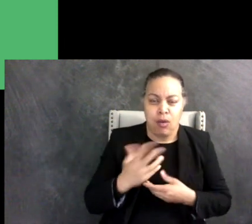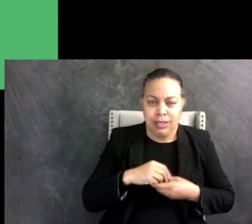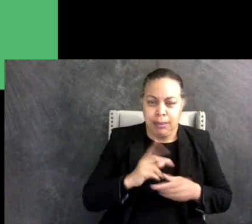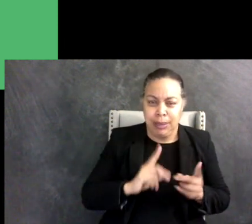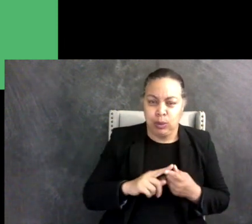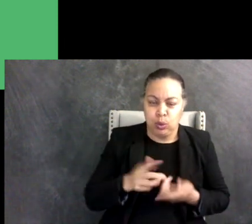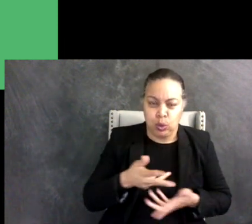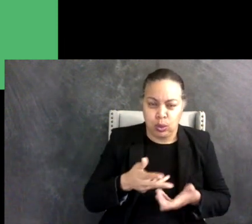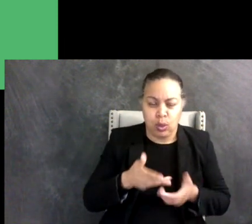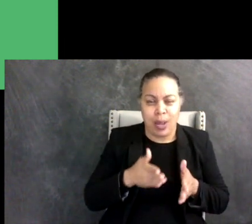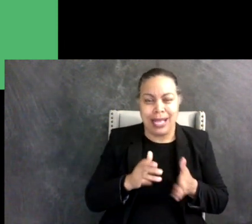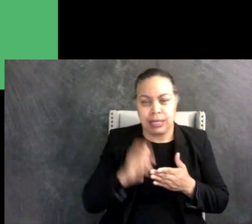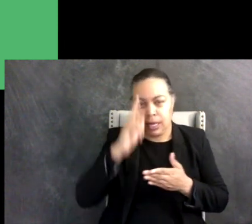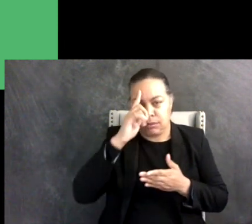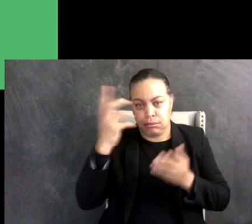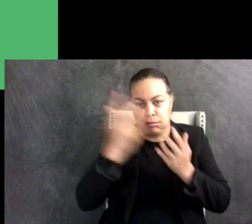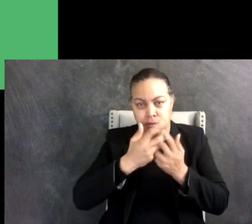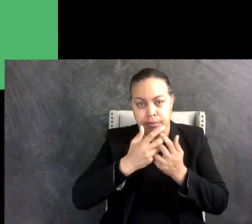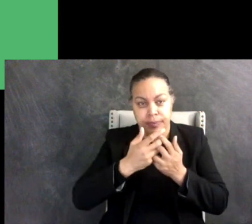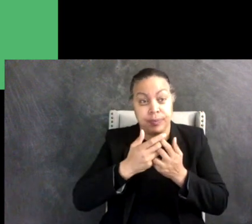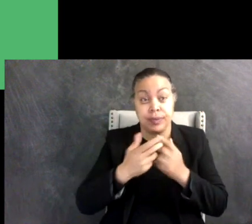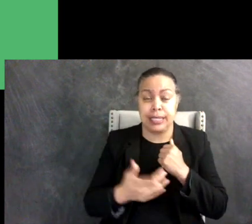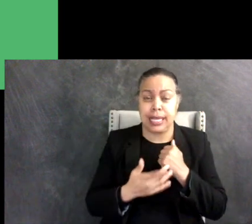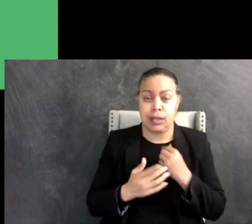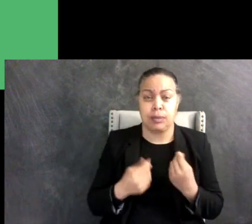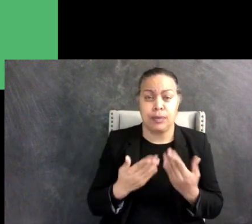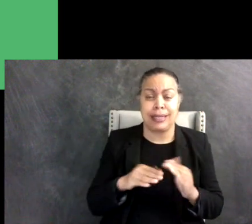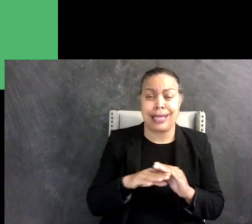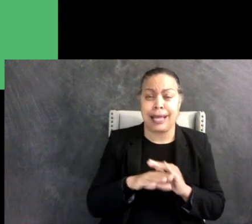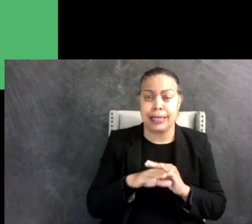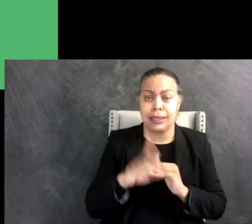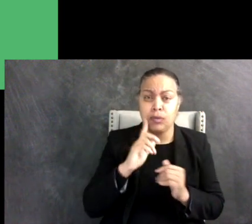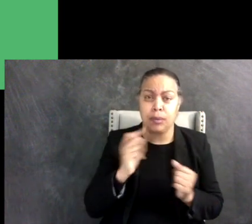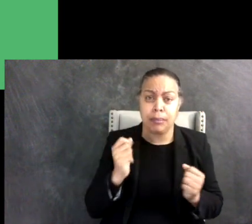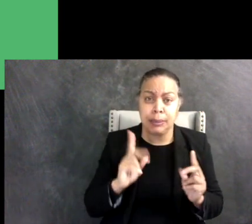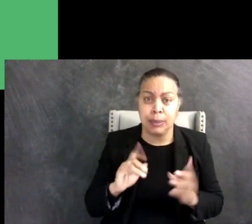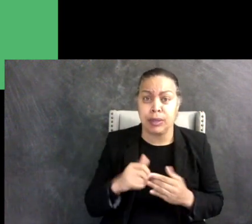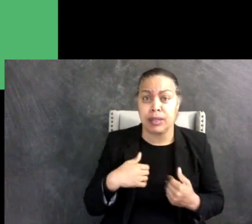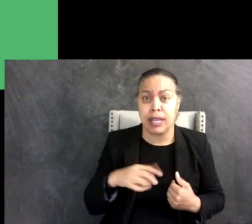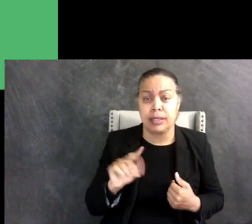with their brains. Technology provides access for lots of people with disabilities including myself.